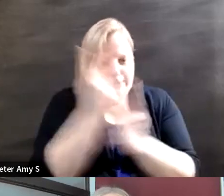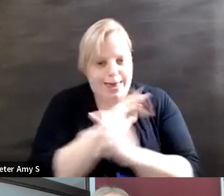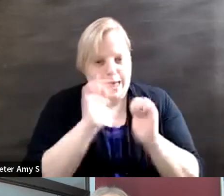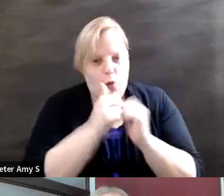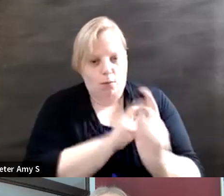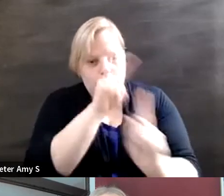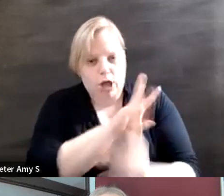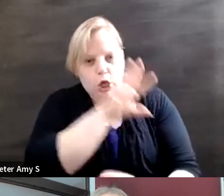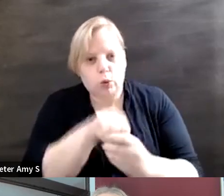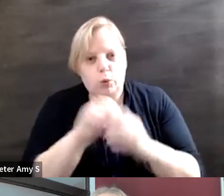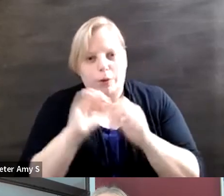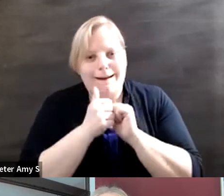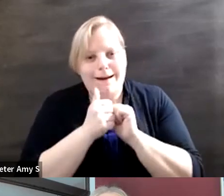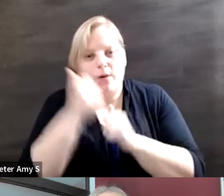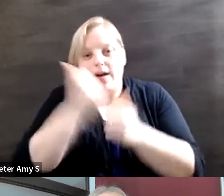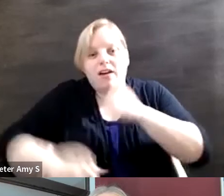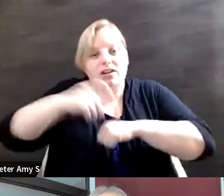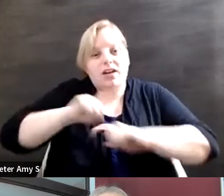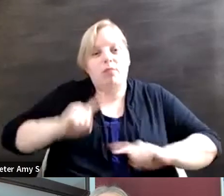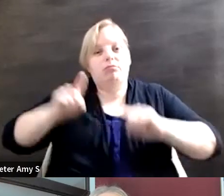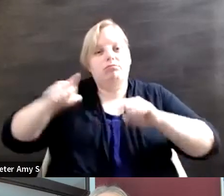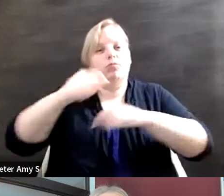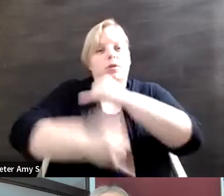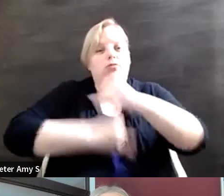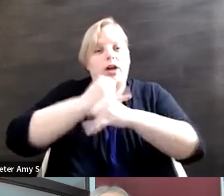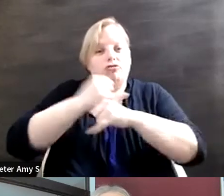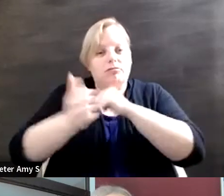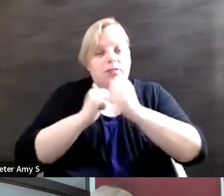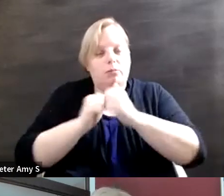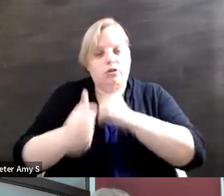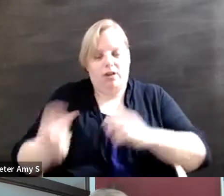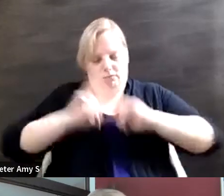question that every time I go to an international competition I ask myself why is it that I have